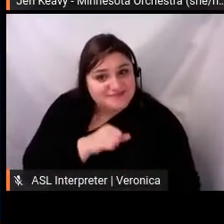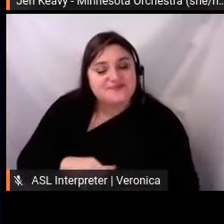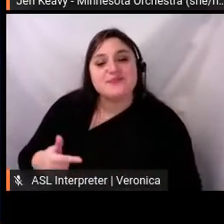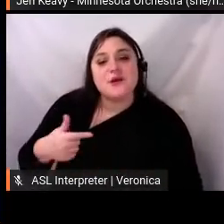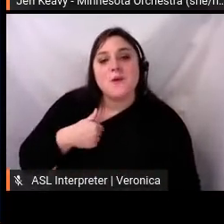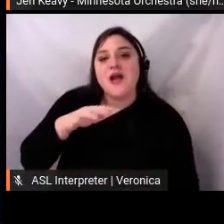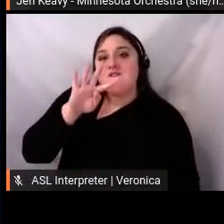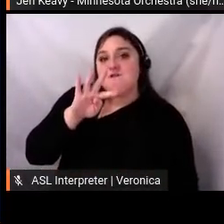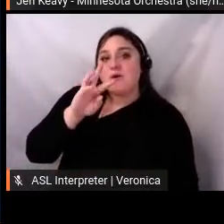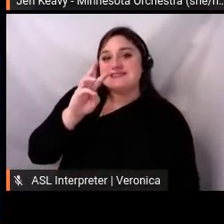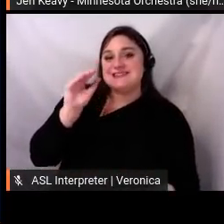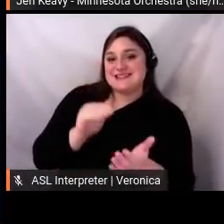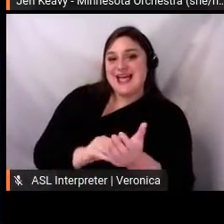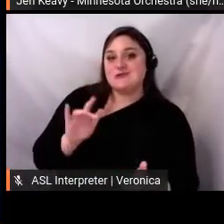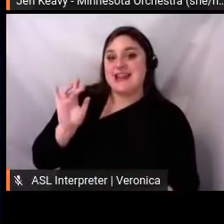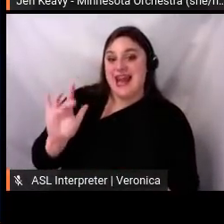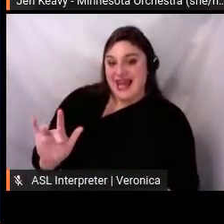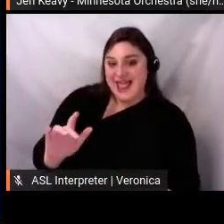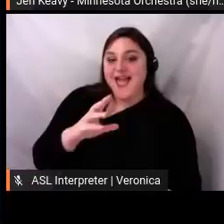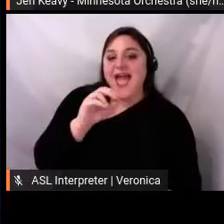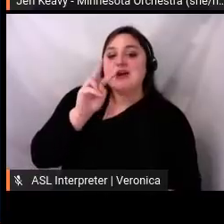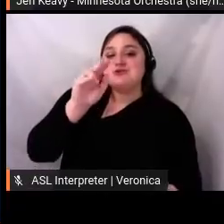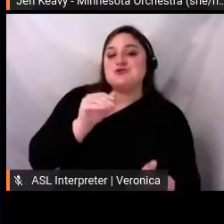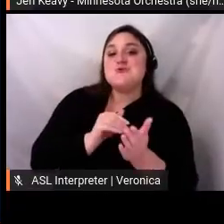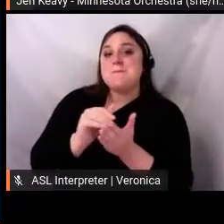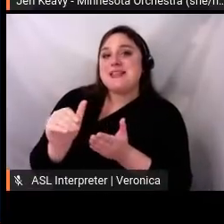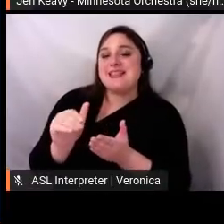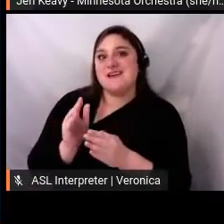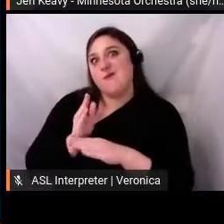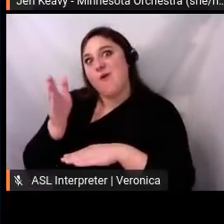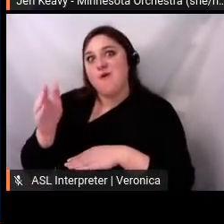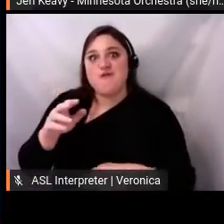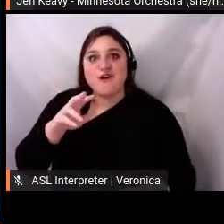across platforms. And my colleague Isaac is going to dig in more on